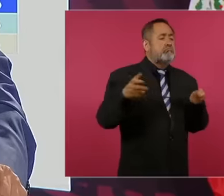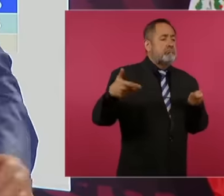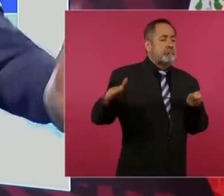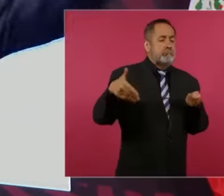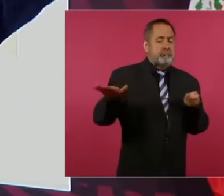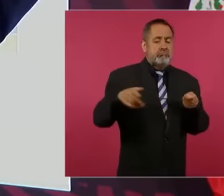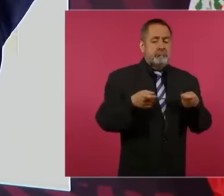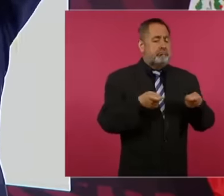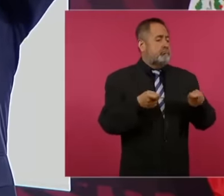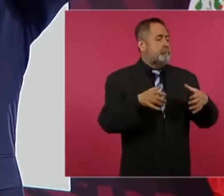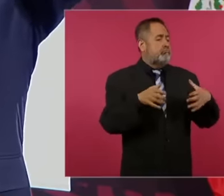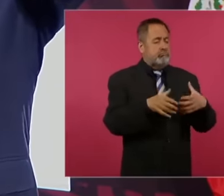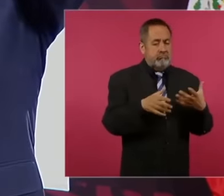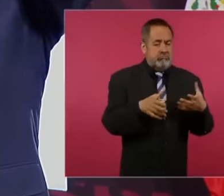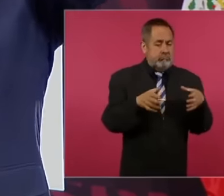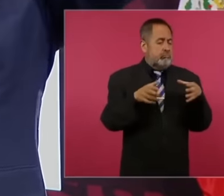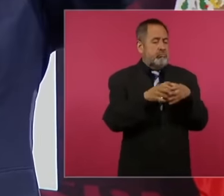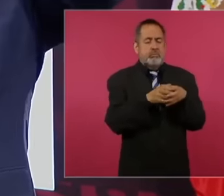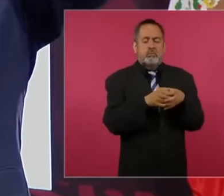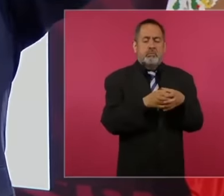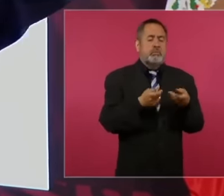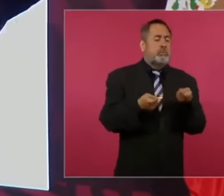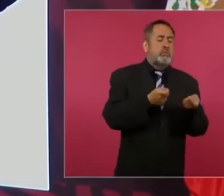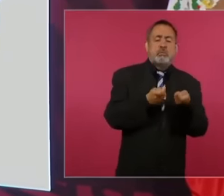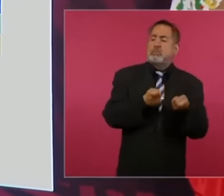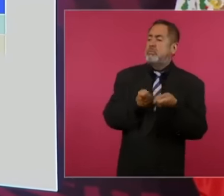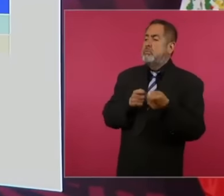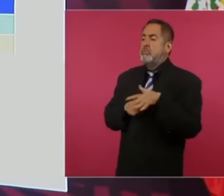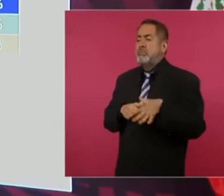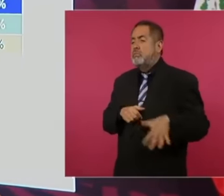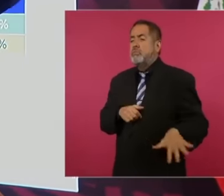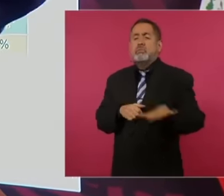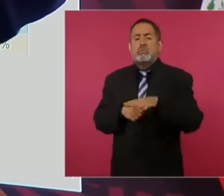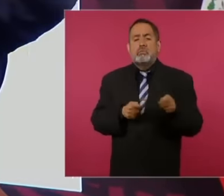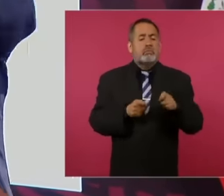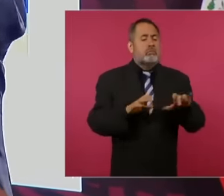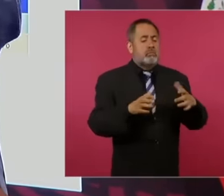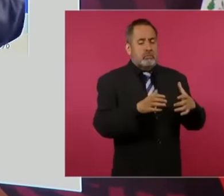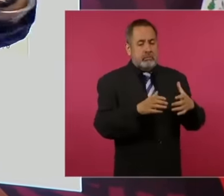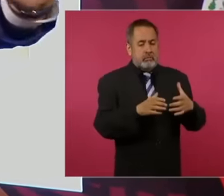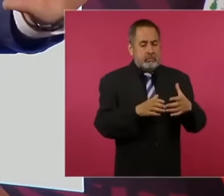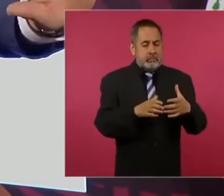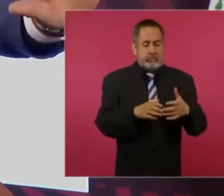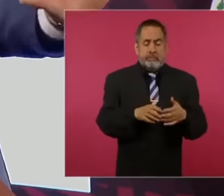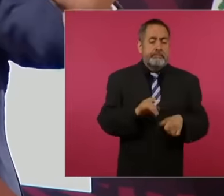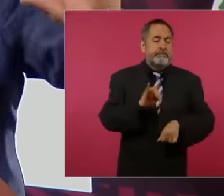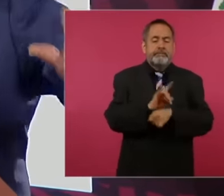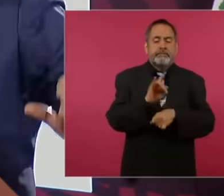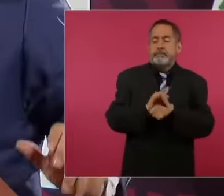there was the rule of an oligarchy with a façade of